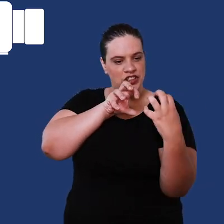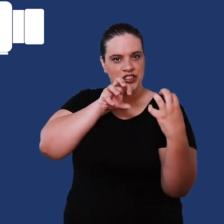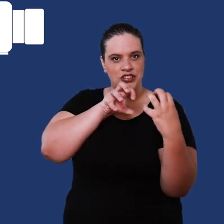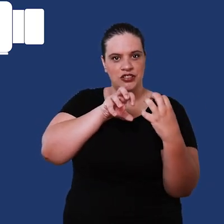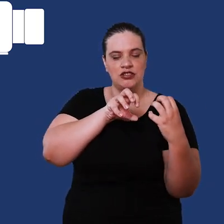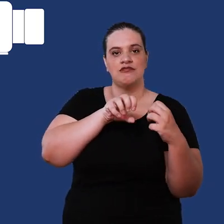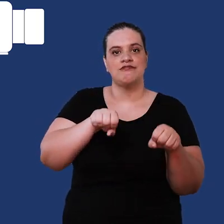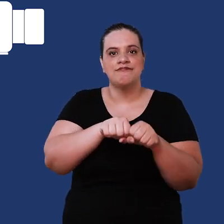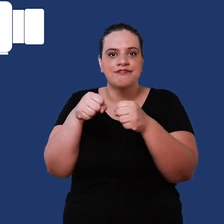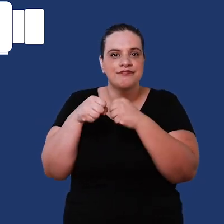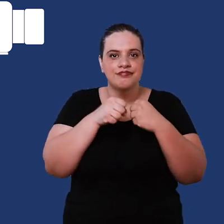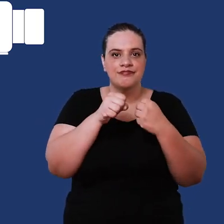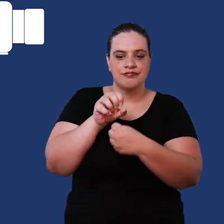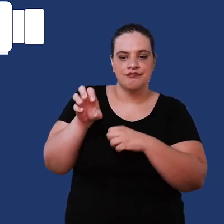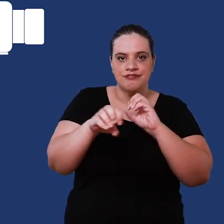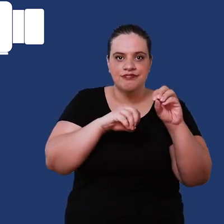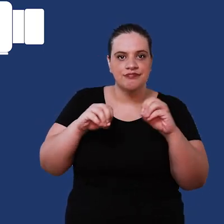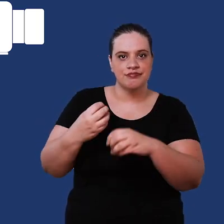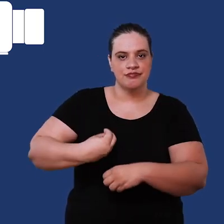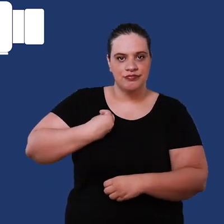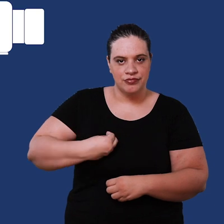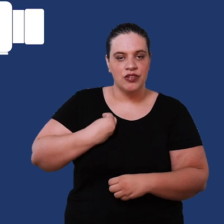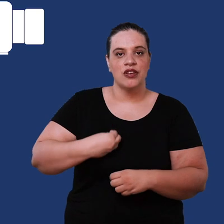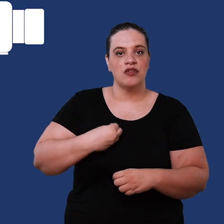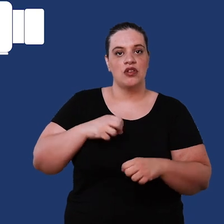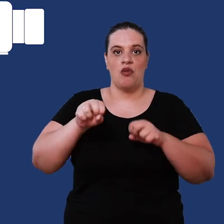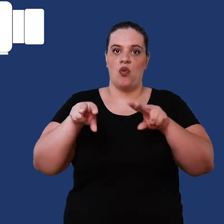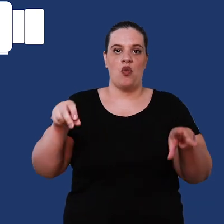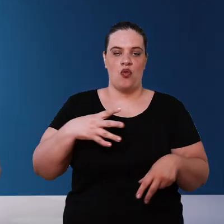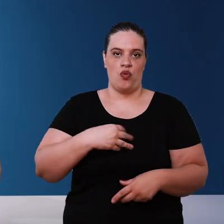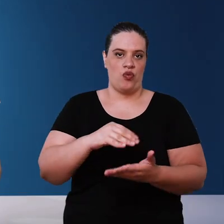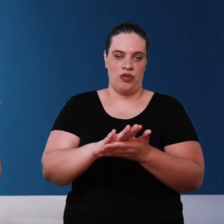of the cell wall of microorganisms and viruses, making it impossible for them to reproduce . tion for